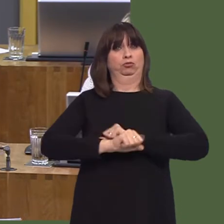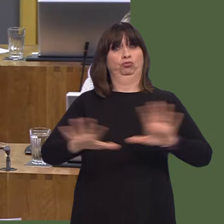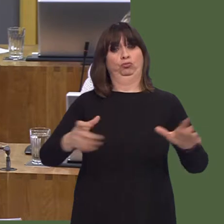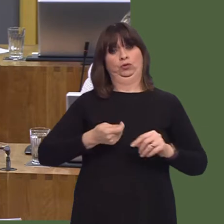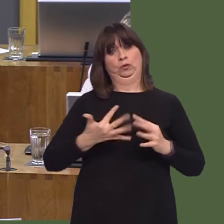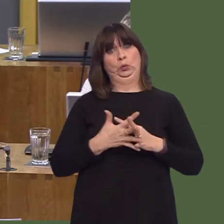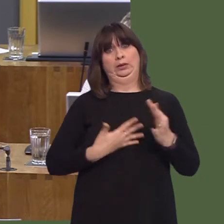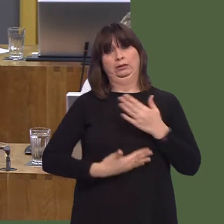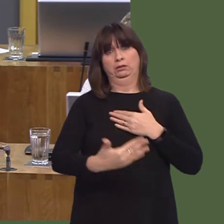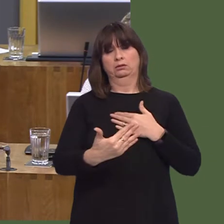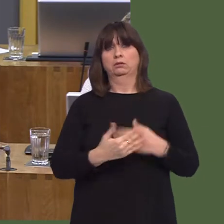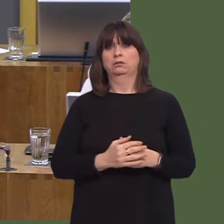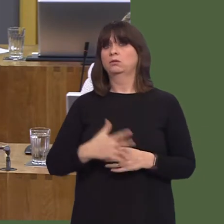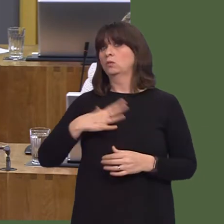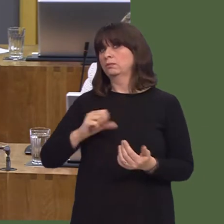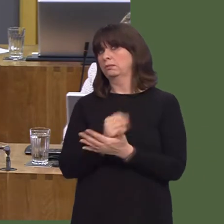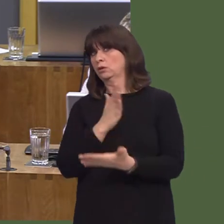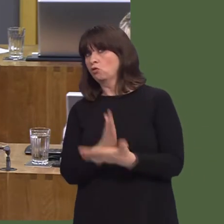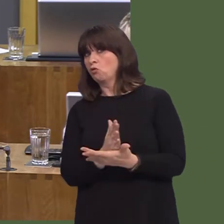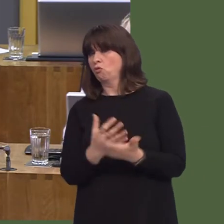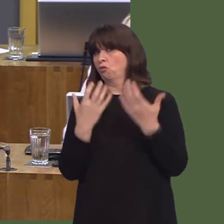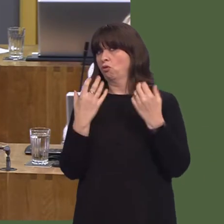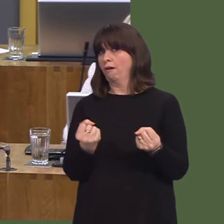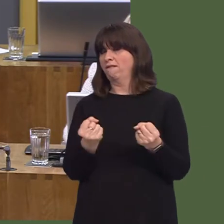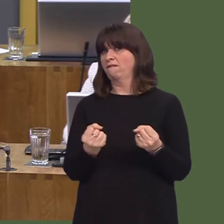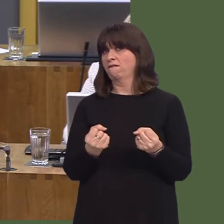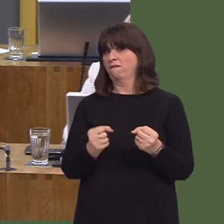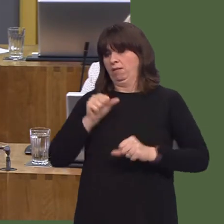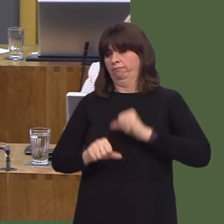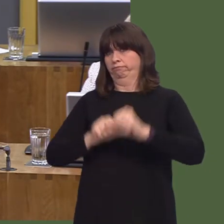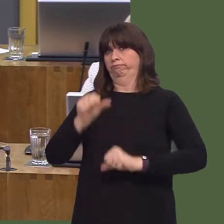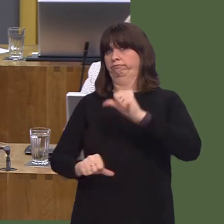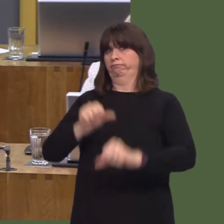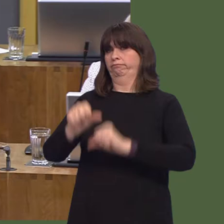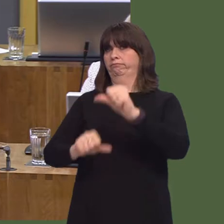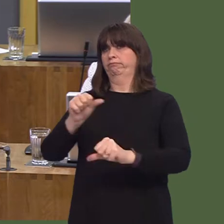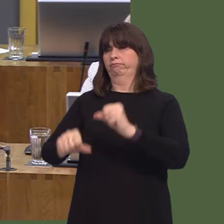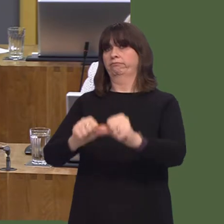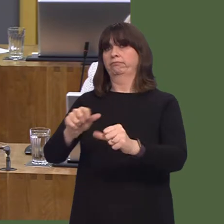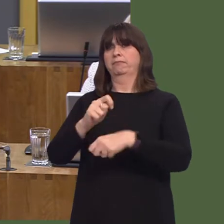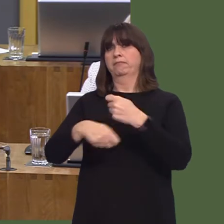go back to this pointóit is the fourth document that has come out of the Welsh Labour Party